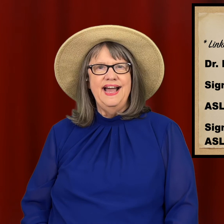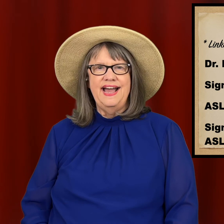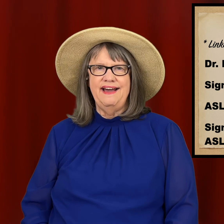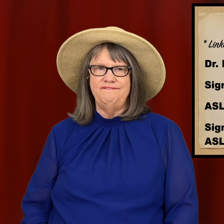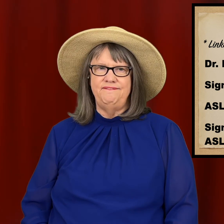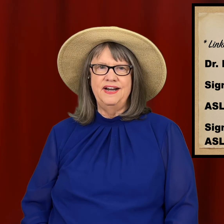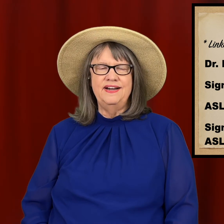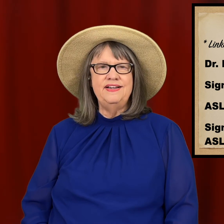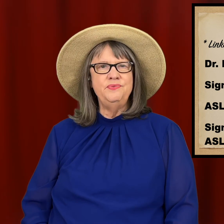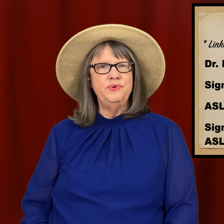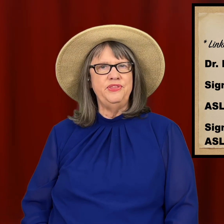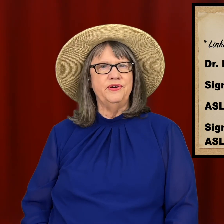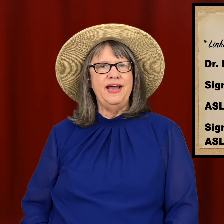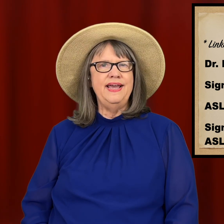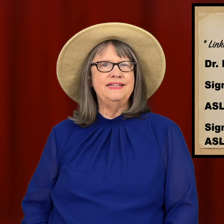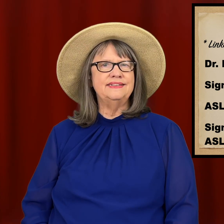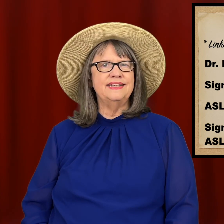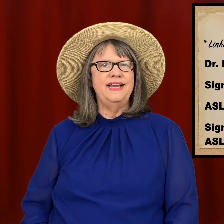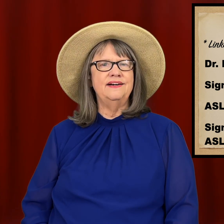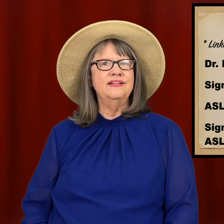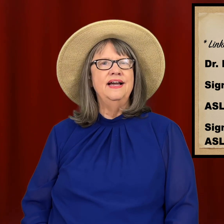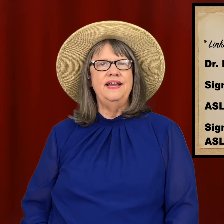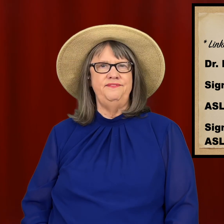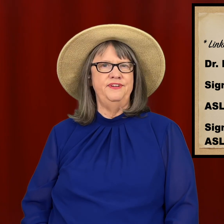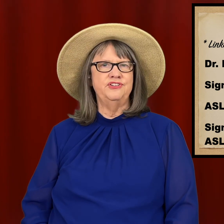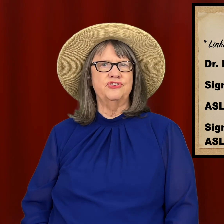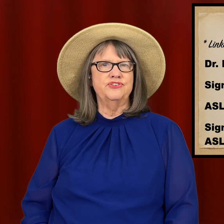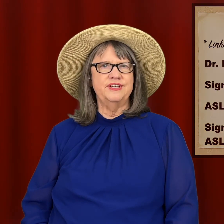Have fun with your ASL adventures! 🤔